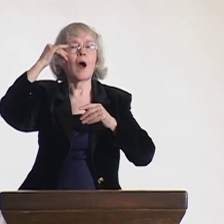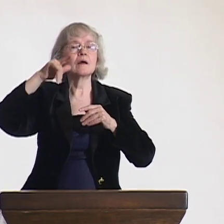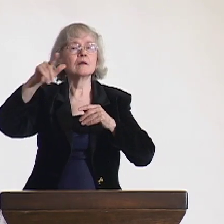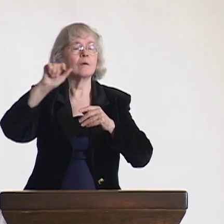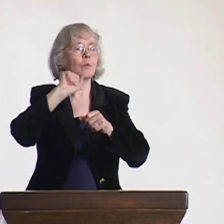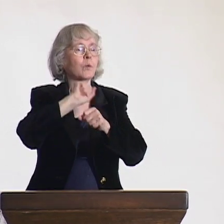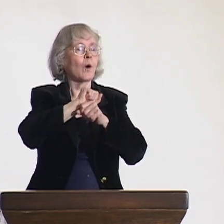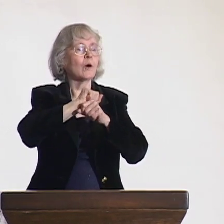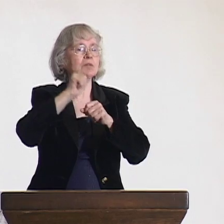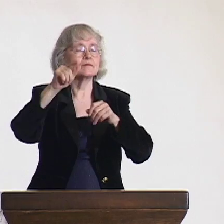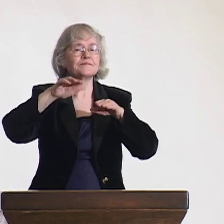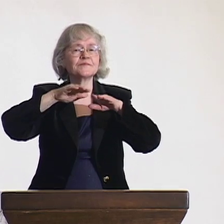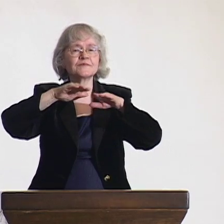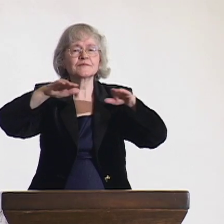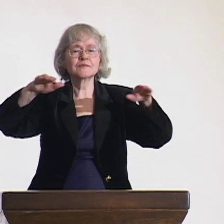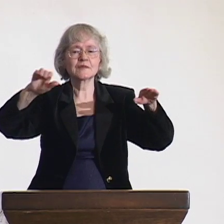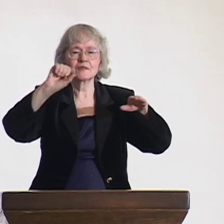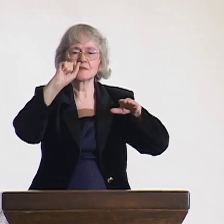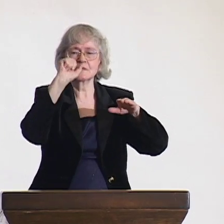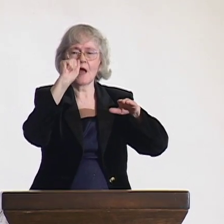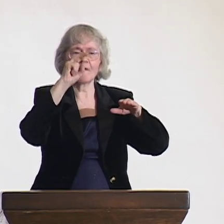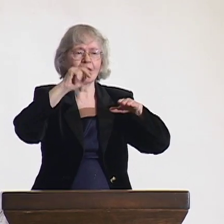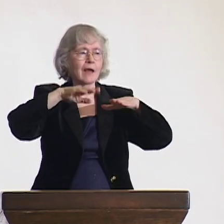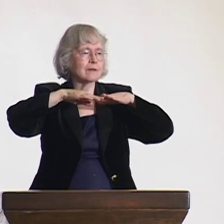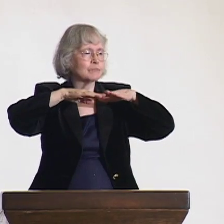Because they were nomadic farmers